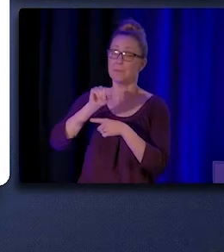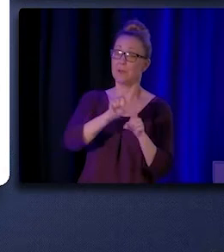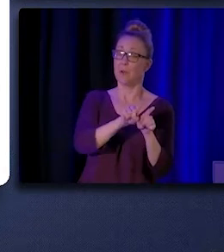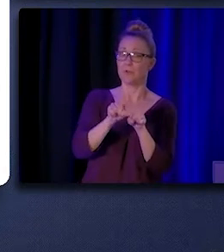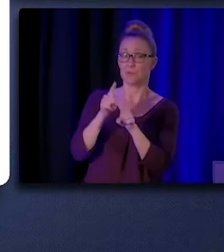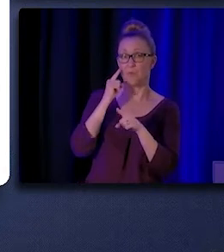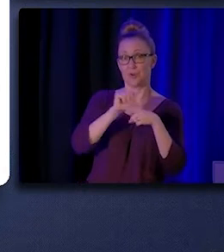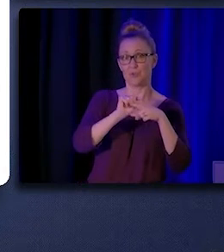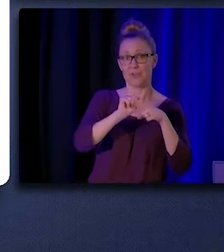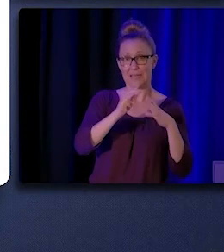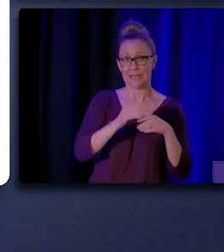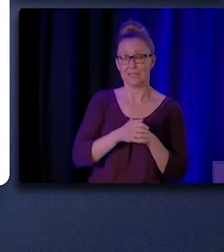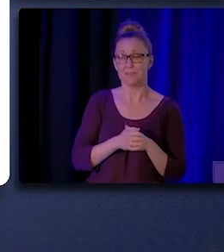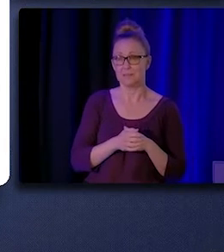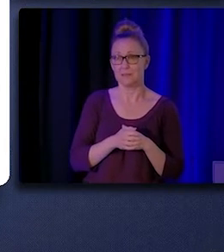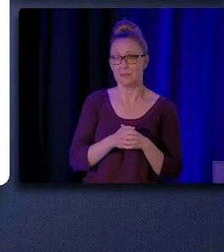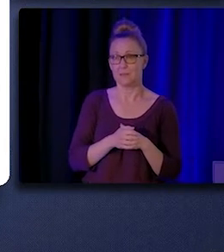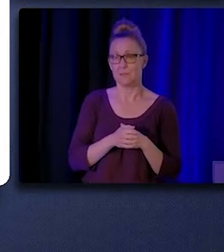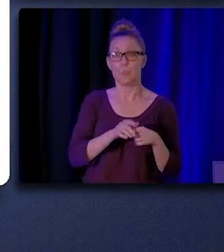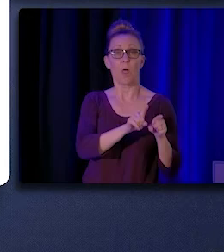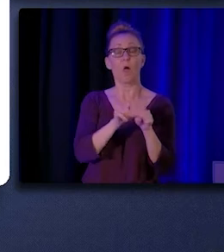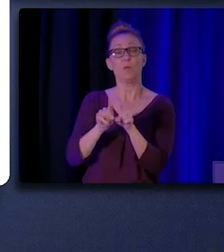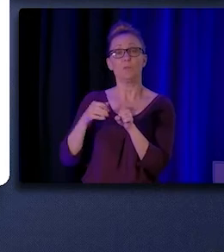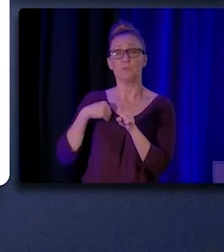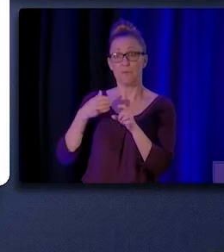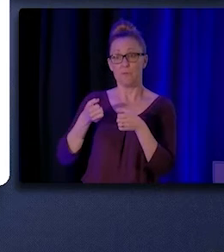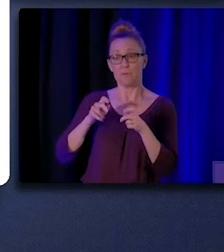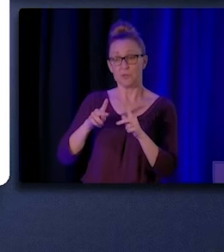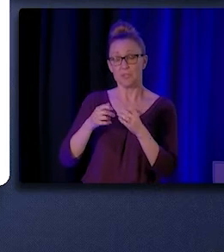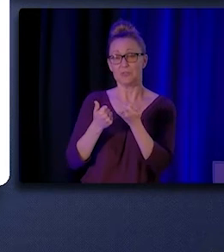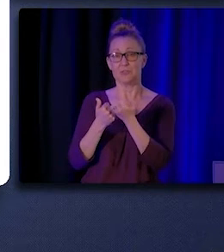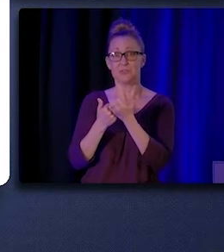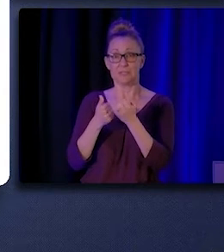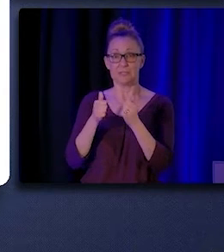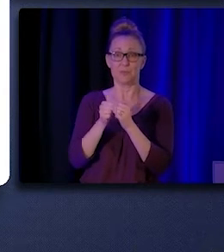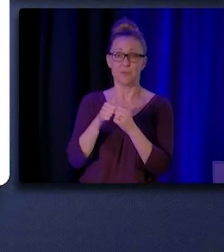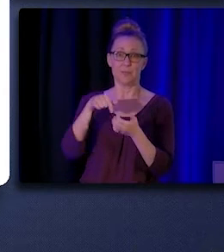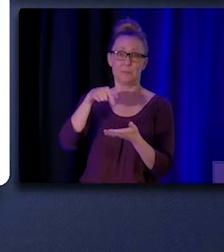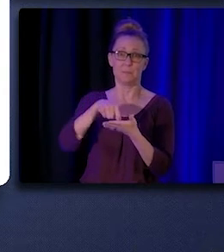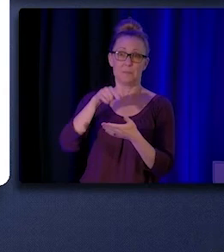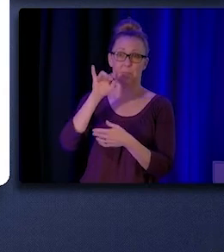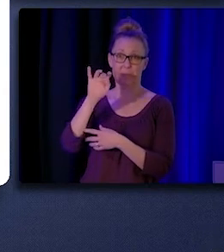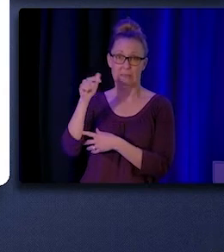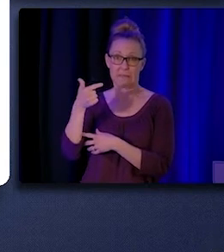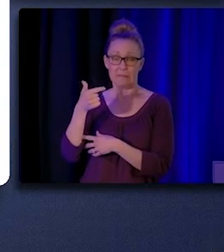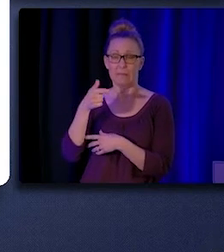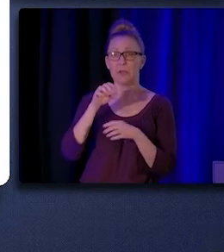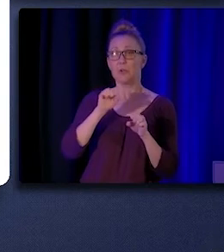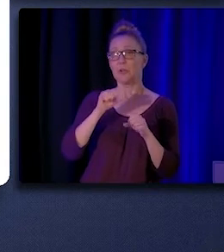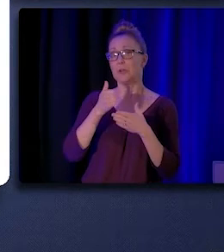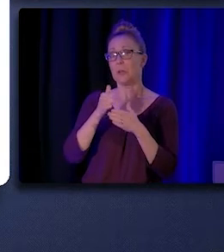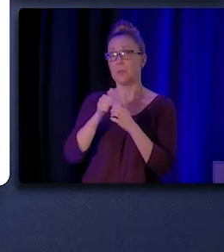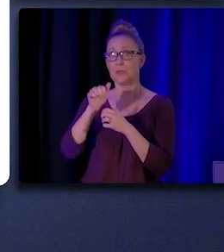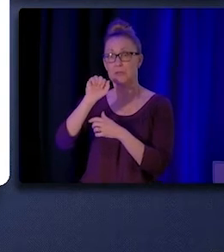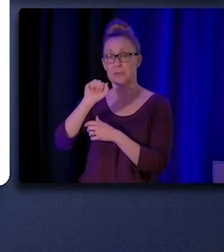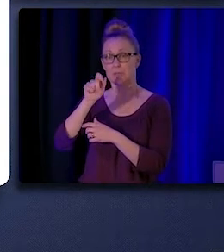There's also opportunities to assist with billing. The state could help with SPA implementation, especially for organizations